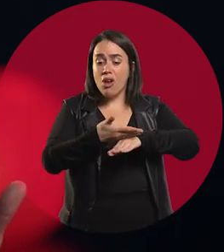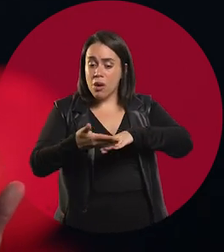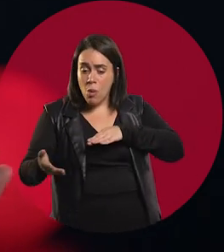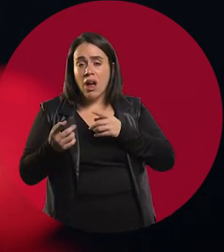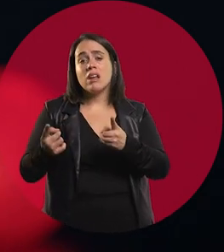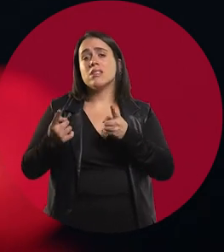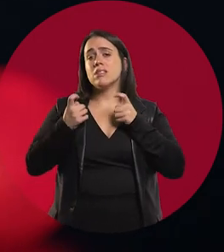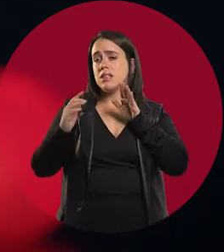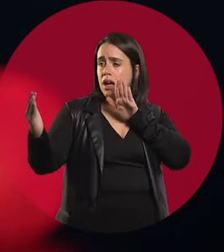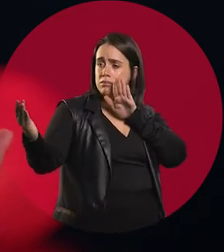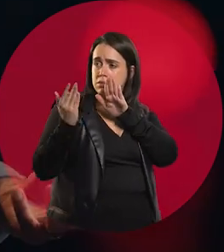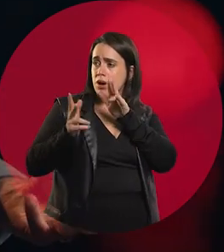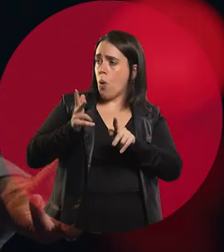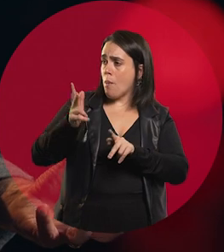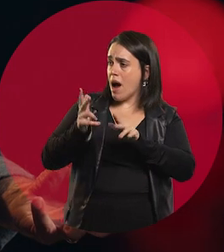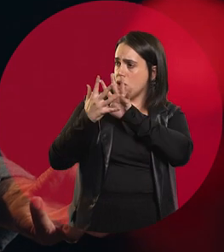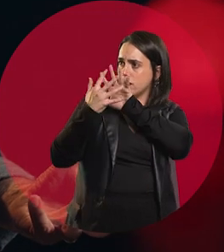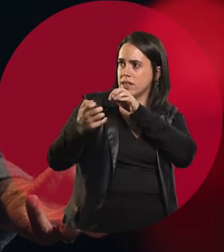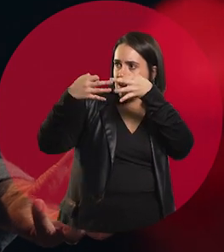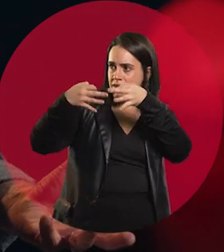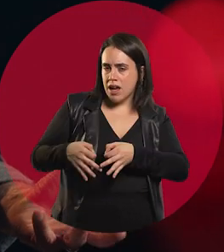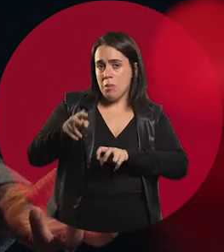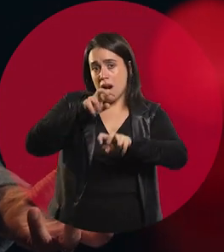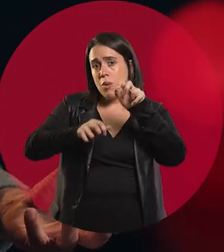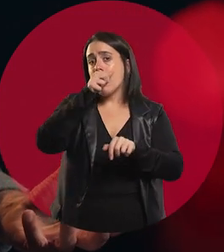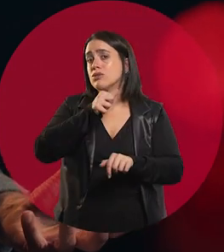to be able to understand them and to solve situations,